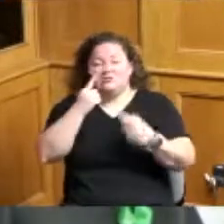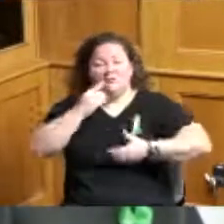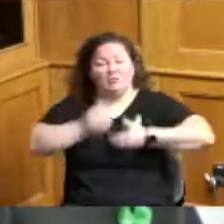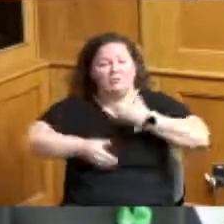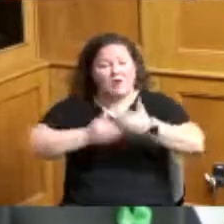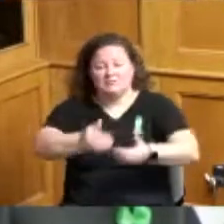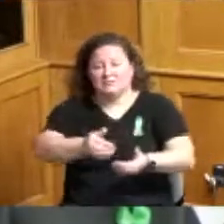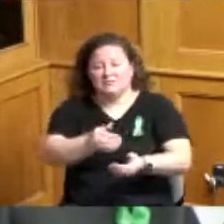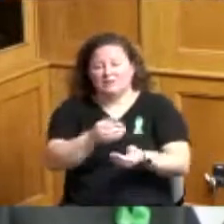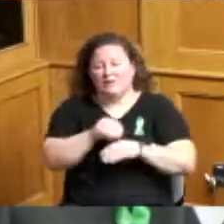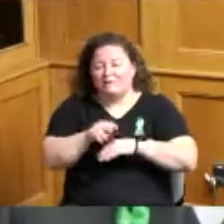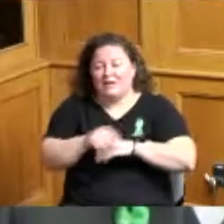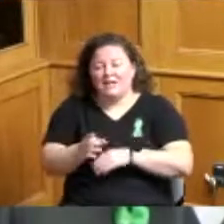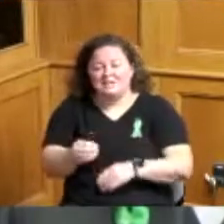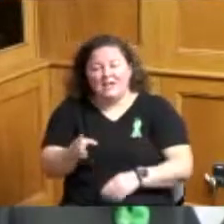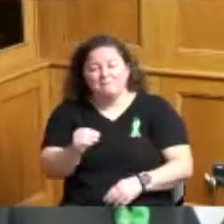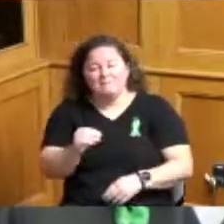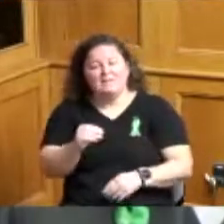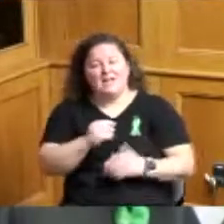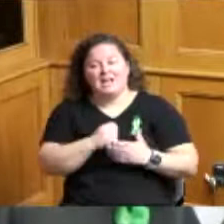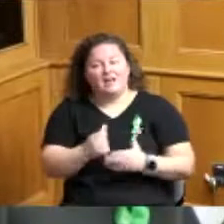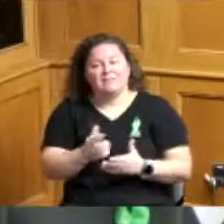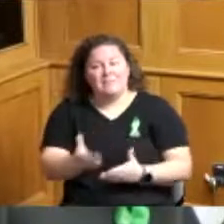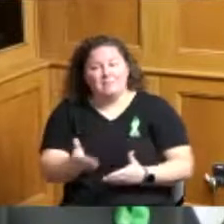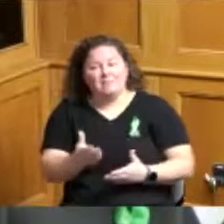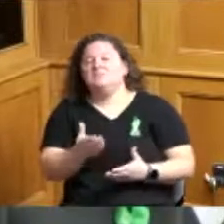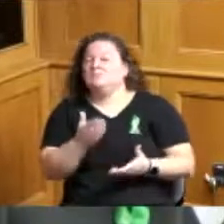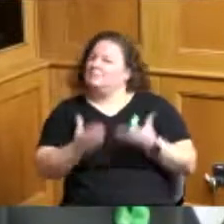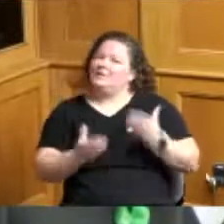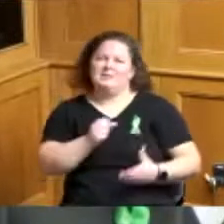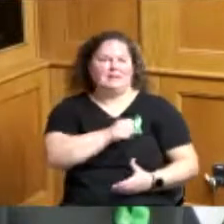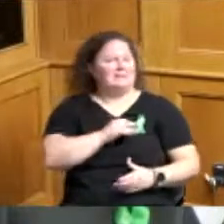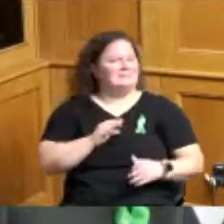that would be a really helpful maybe topic for a staff meeting or something so that we can get